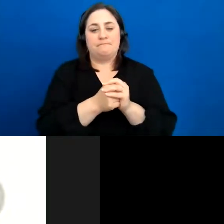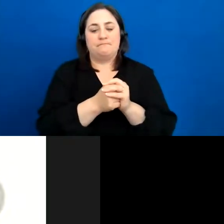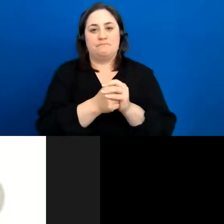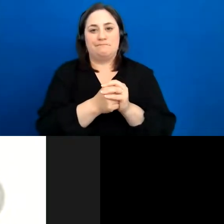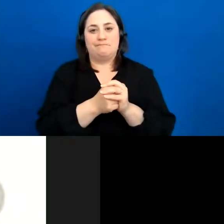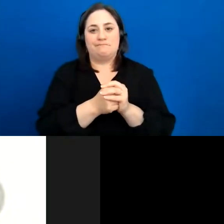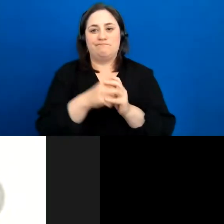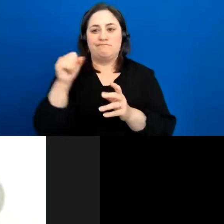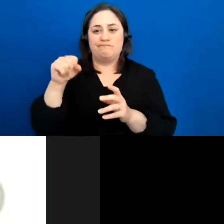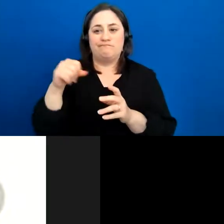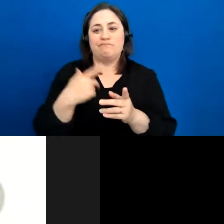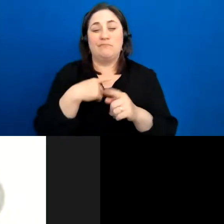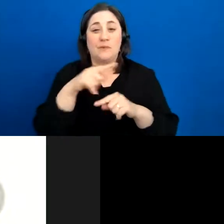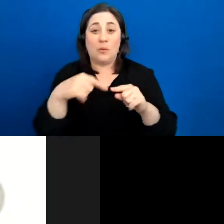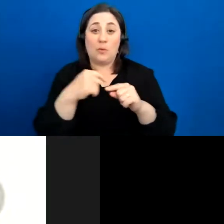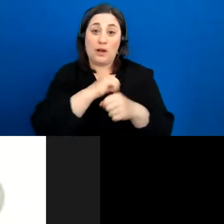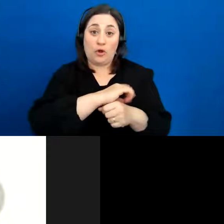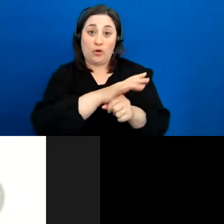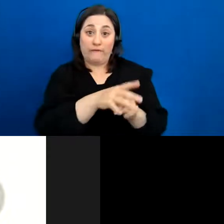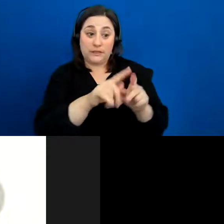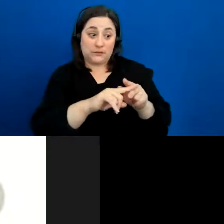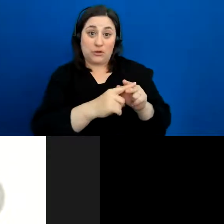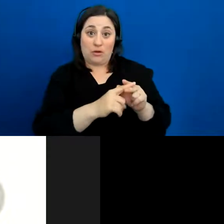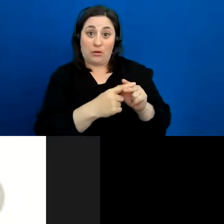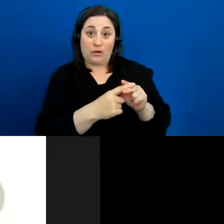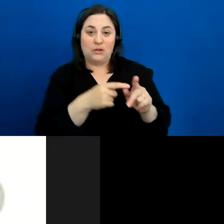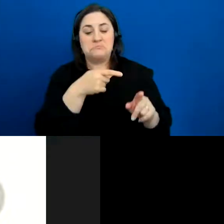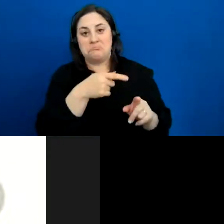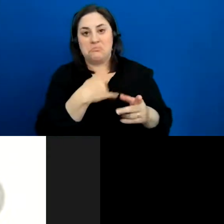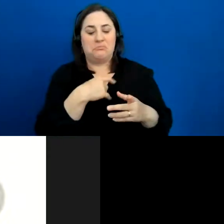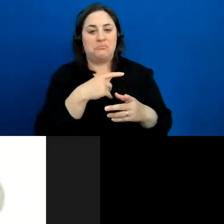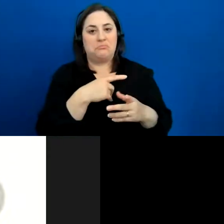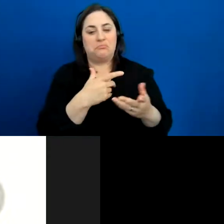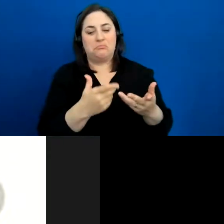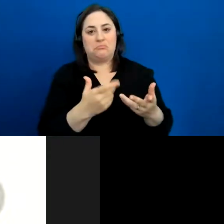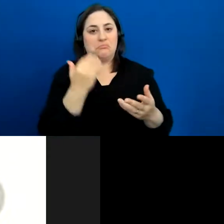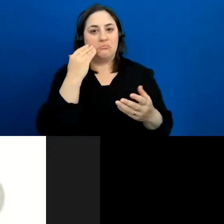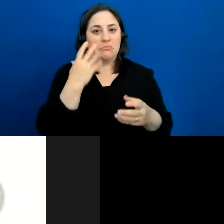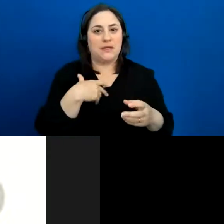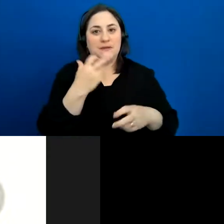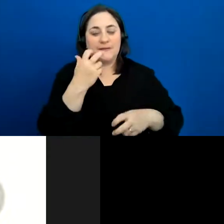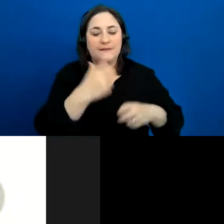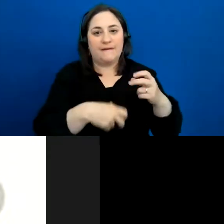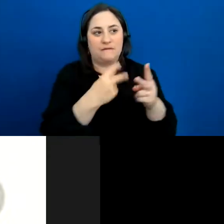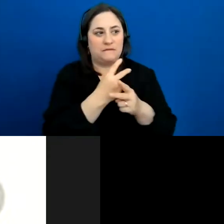When COVID really first started, it was really hard to find a platform and trying to find out